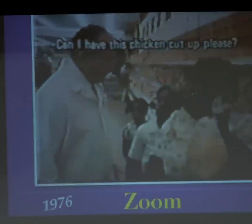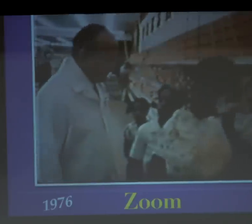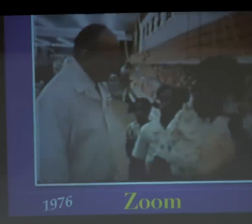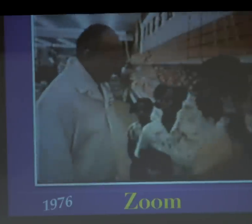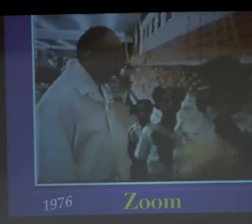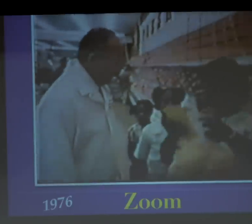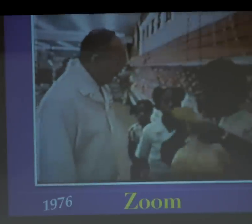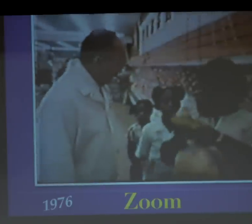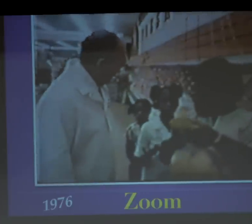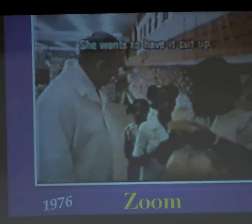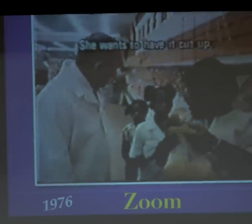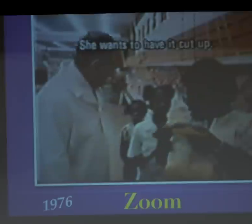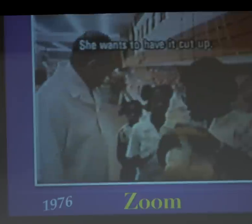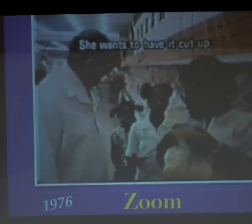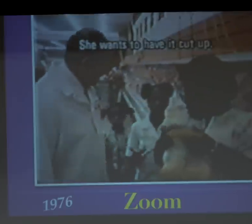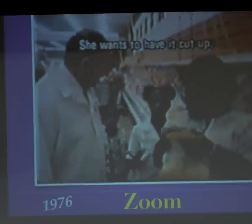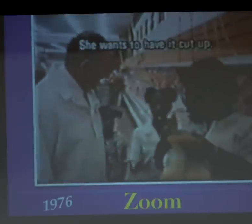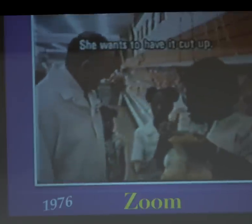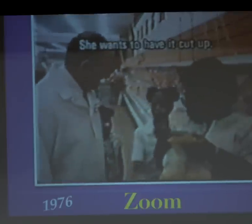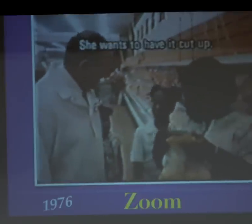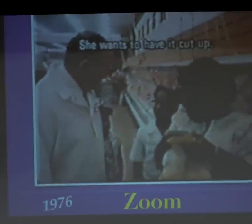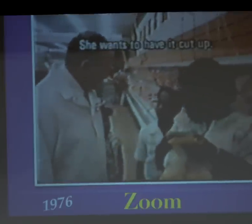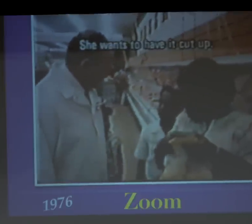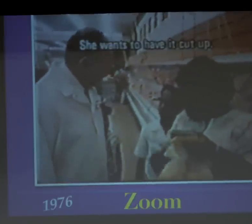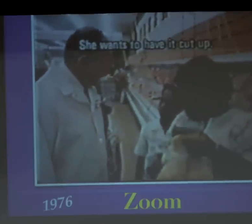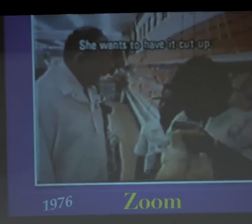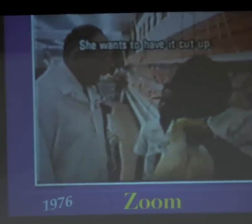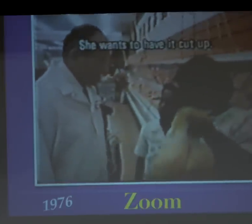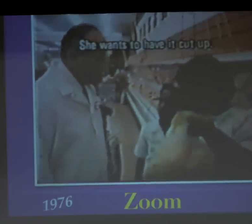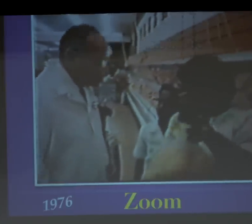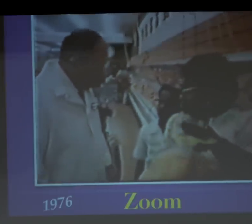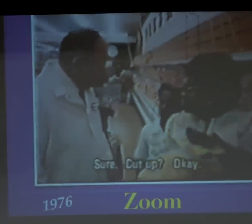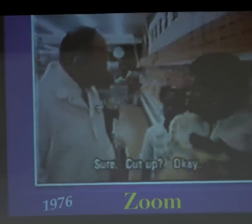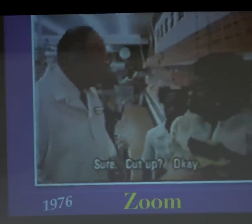I don't understand you. Can she have it cut up? Sure, would you like them cut up?